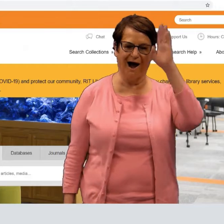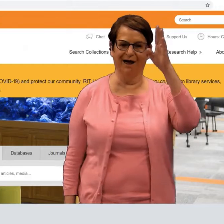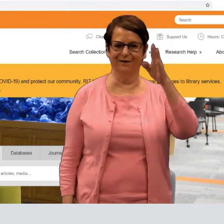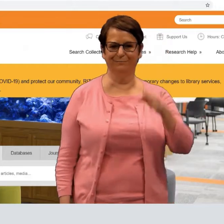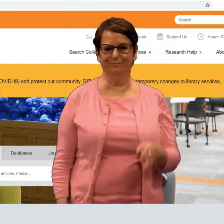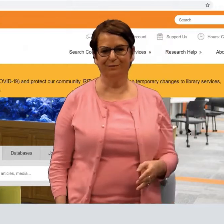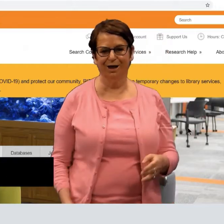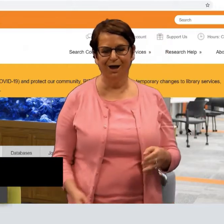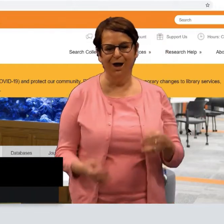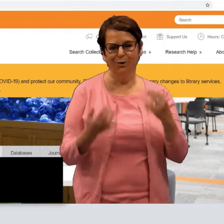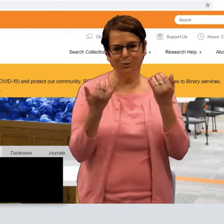Hi.